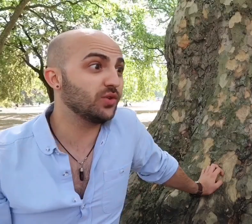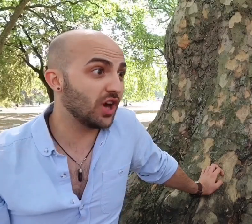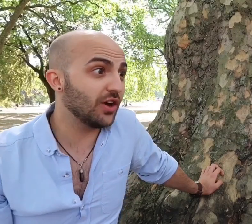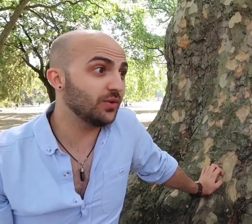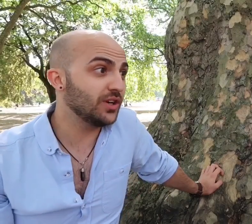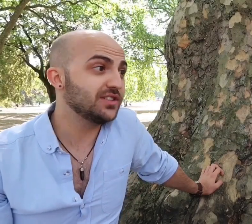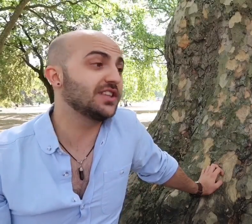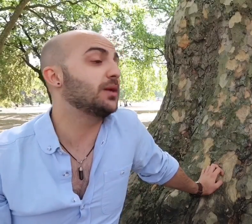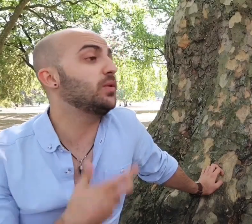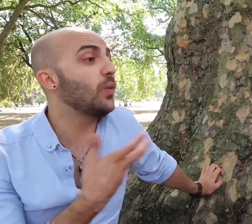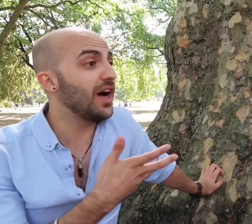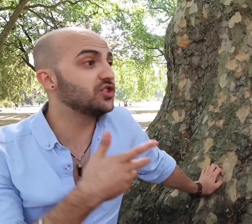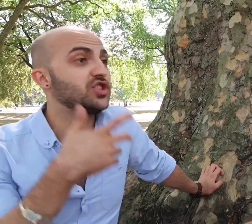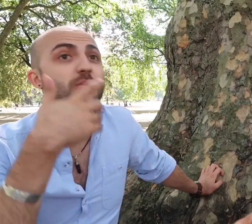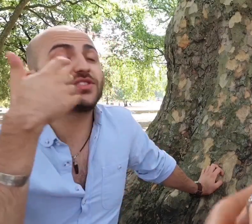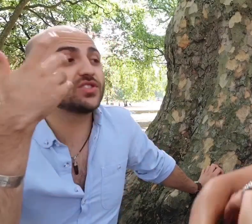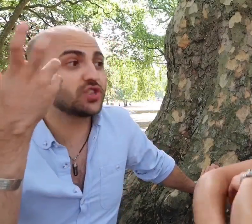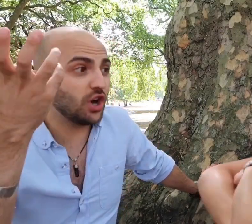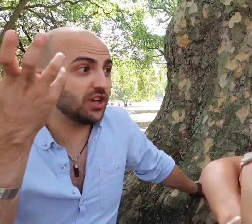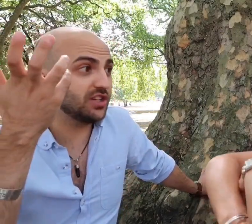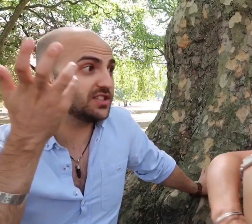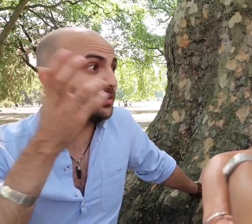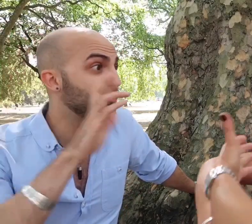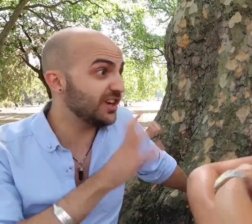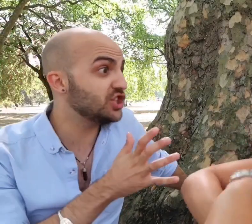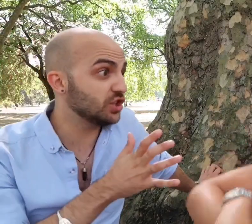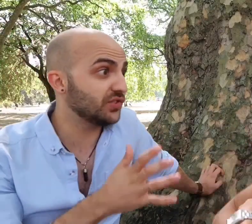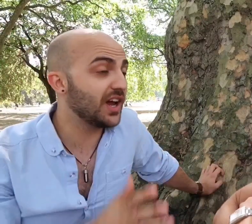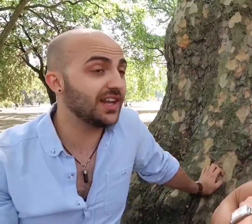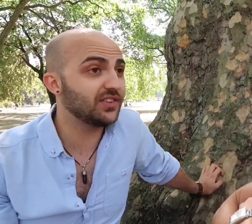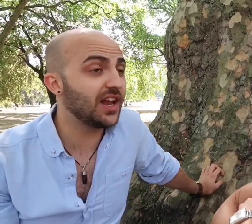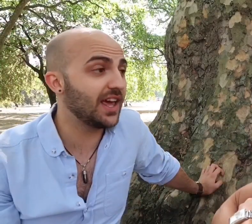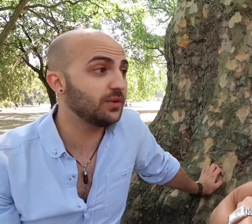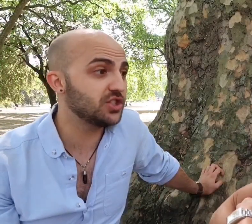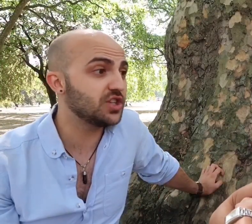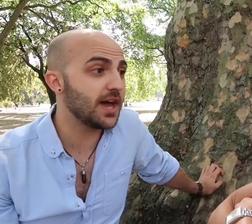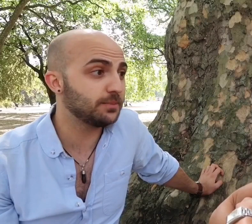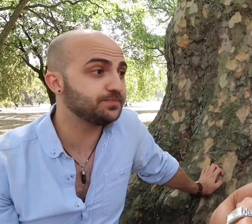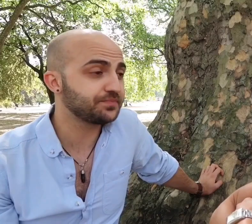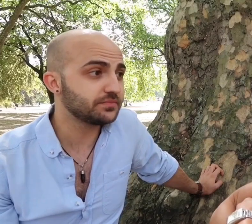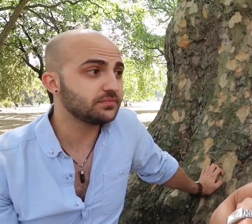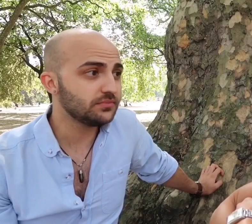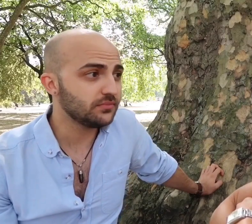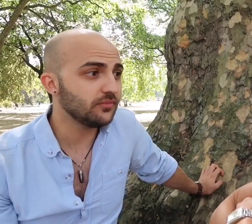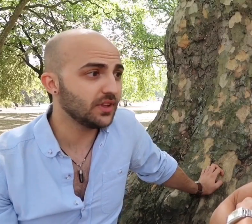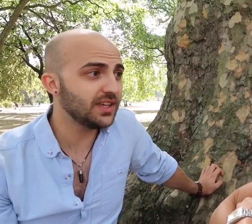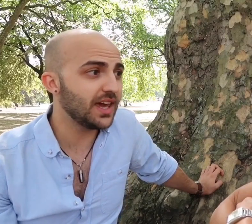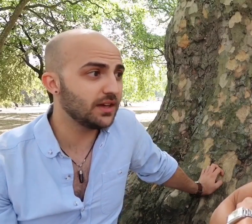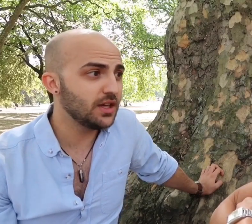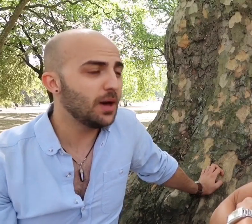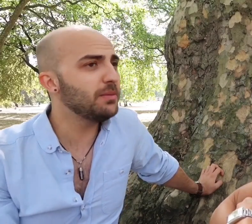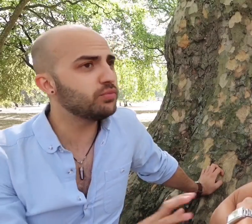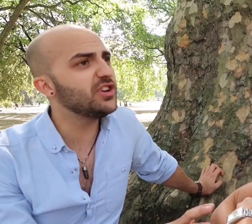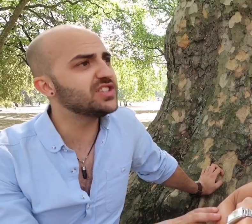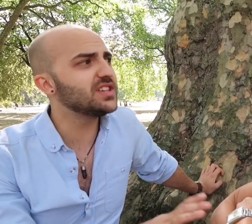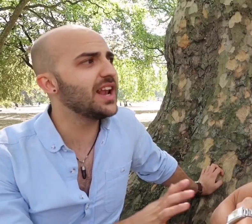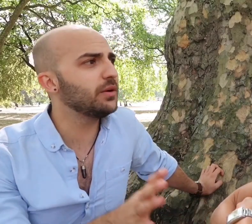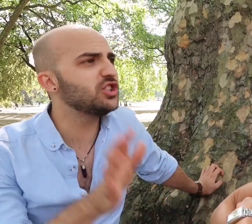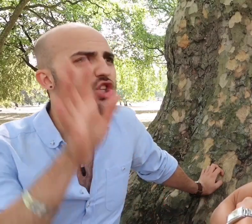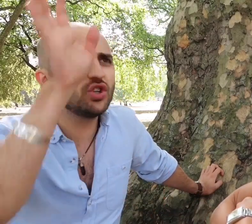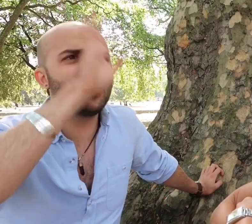you go so there'll be Welsh, there'll be Scotland, regional sign language yeah. British sign language you can